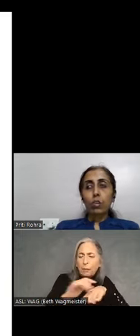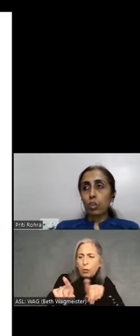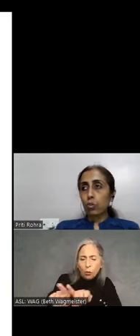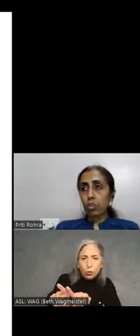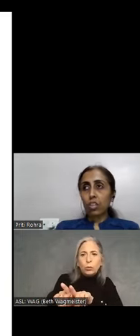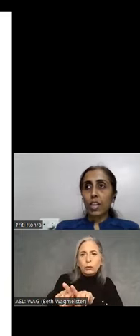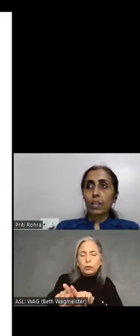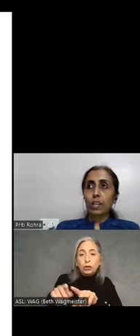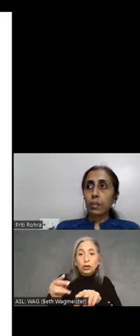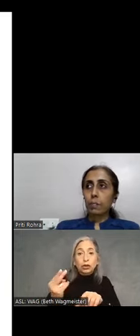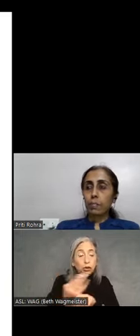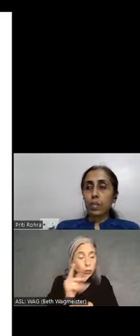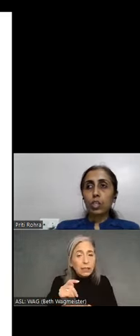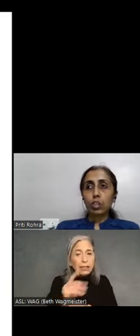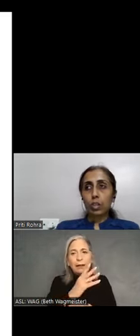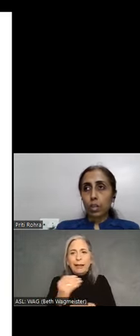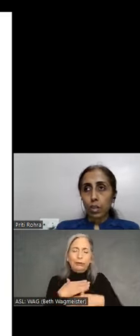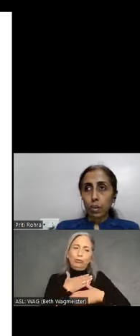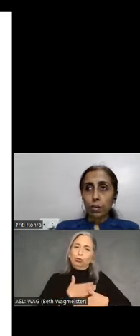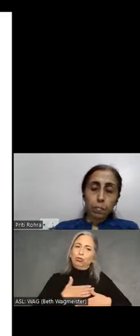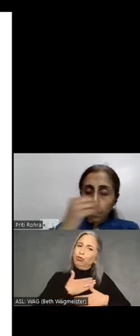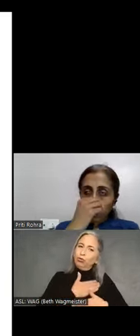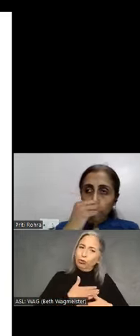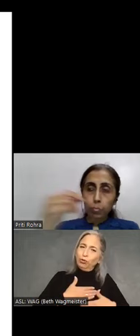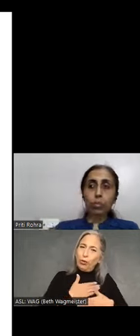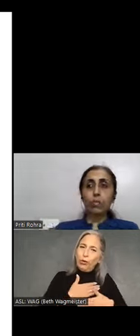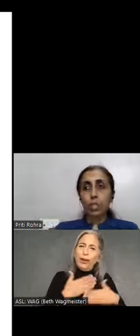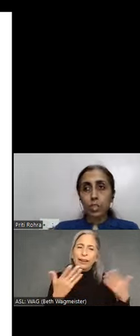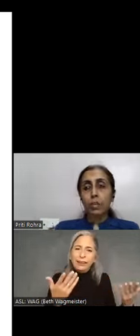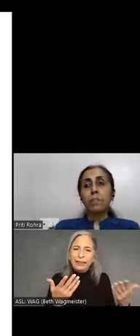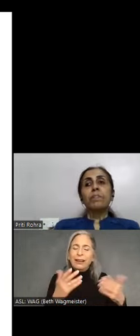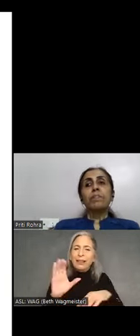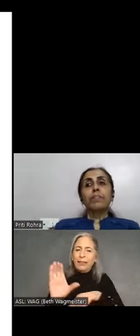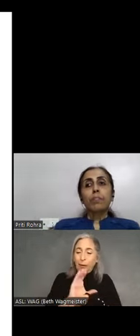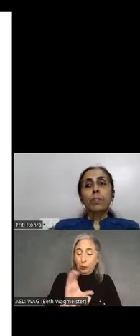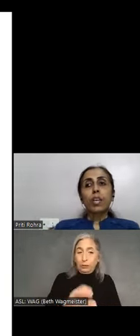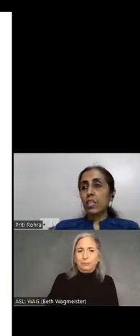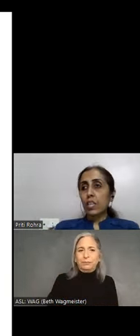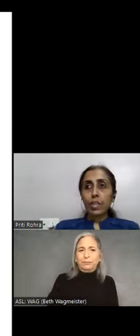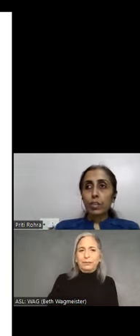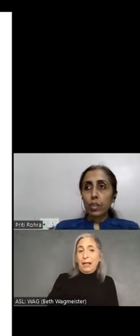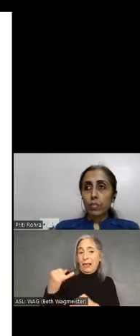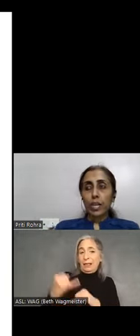use it and enjoy, you know, the computer with ease. Lastly on Android we have the